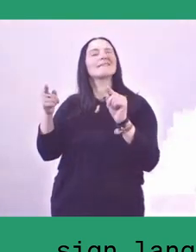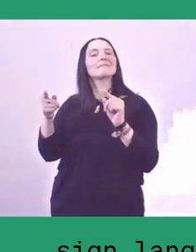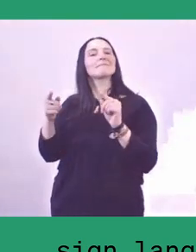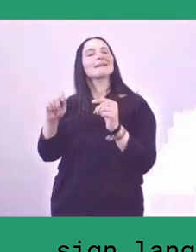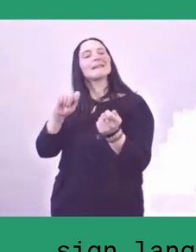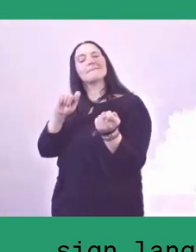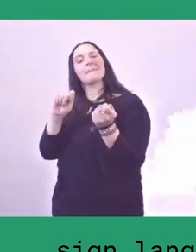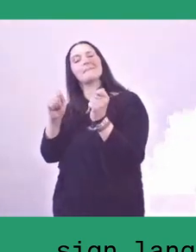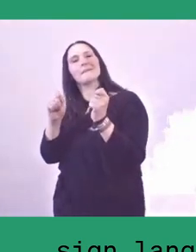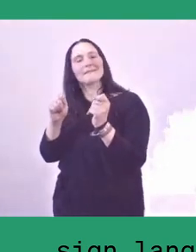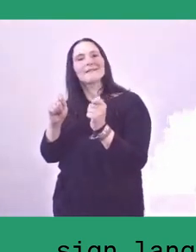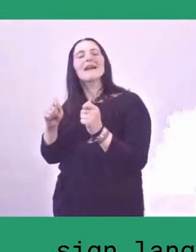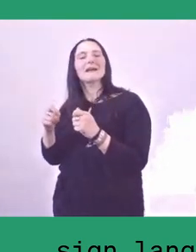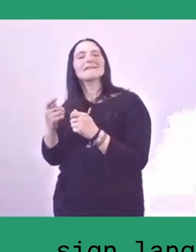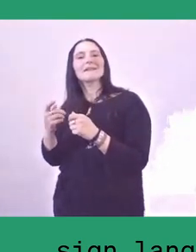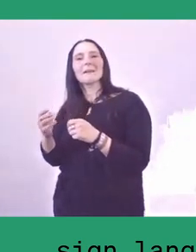to make it relevant to their life.